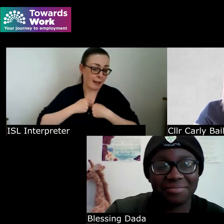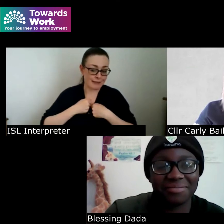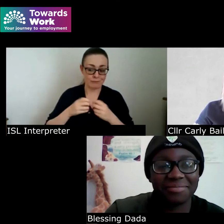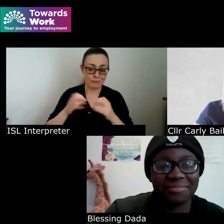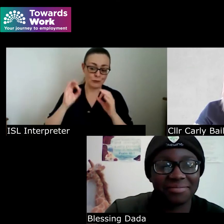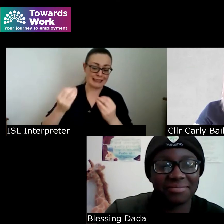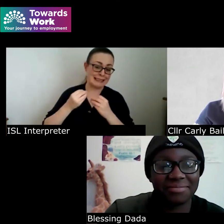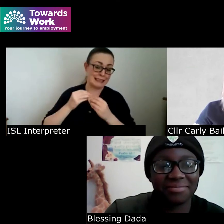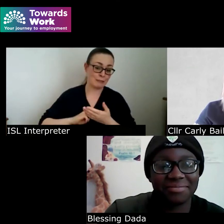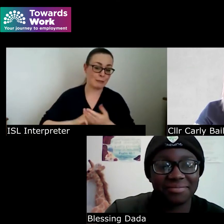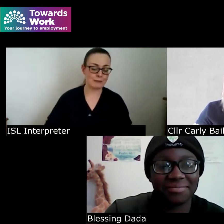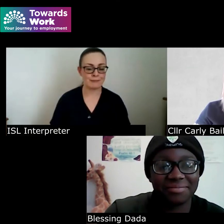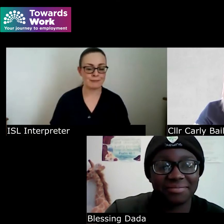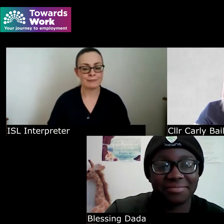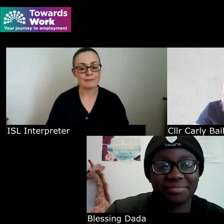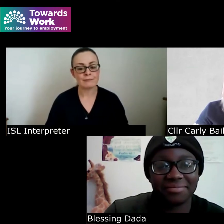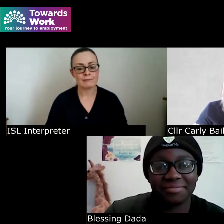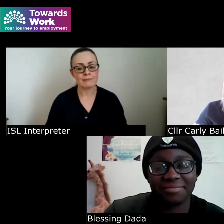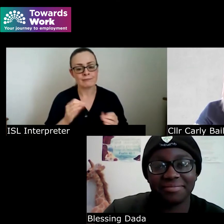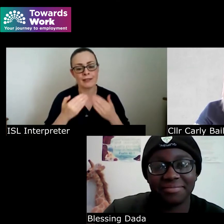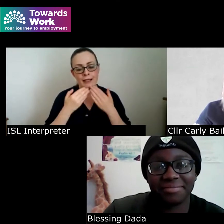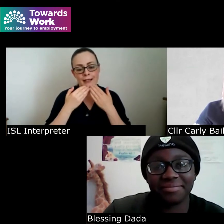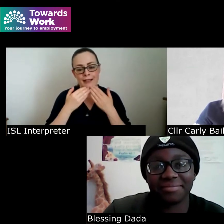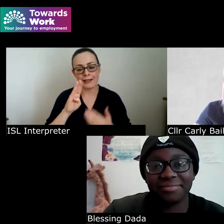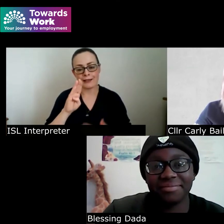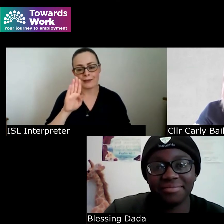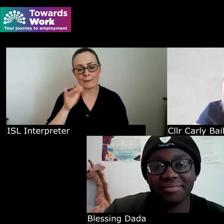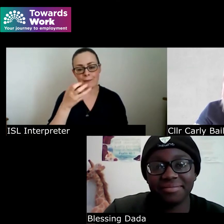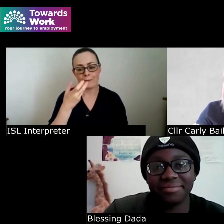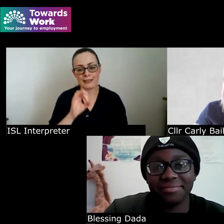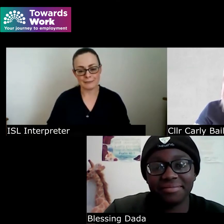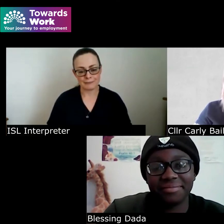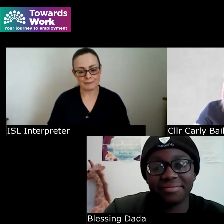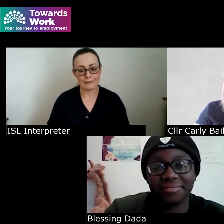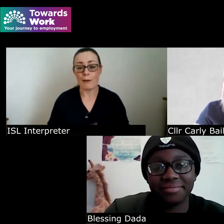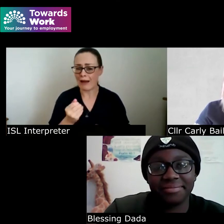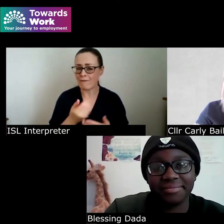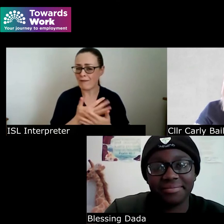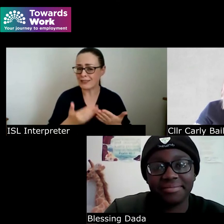it was amazing blessing thanks very much there's lots of lessons within that and Stephen I’ll